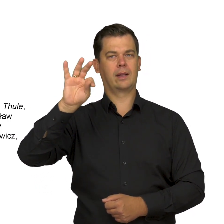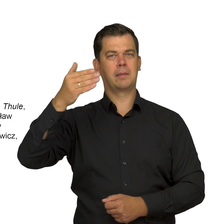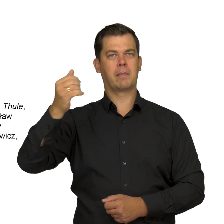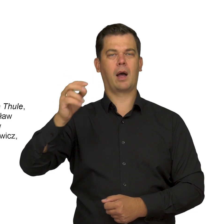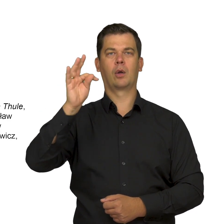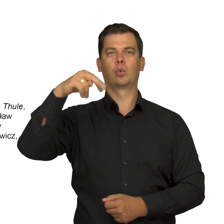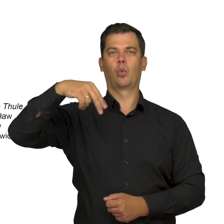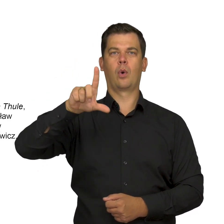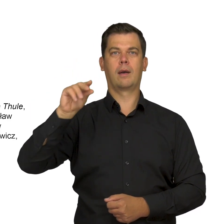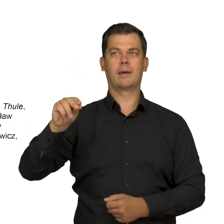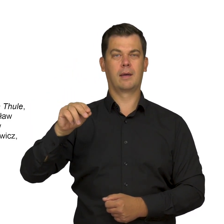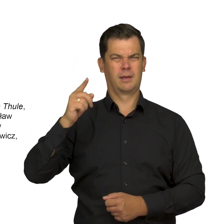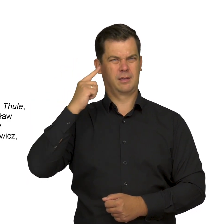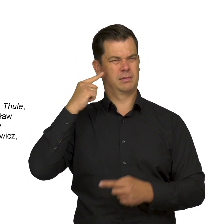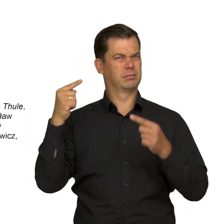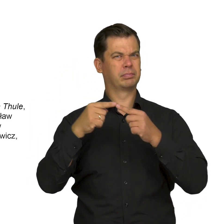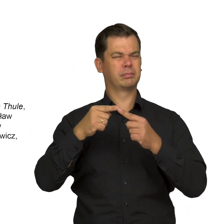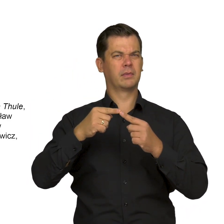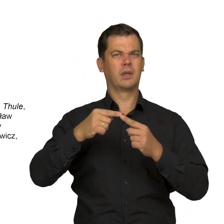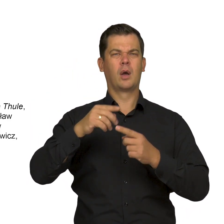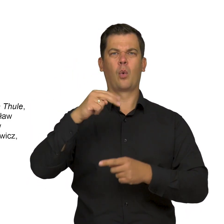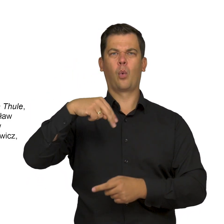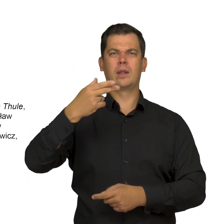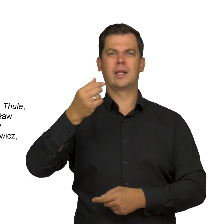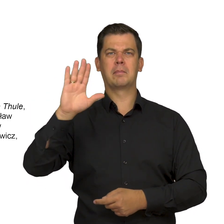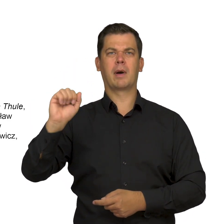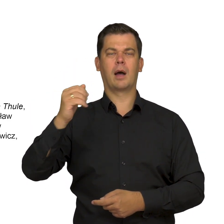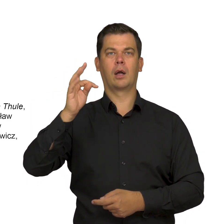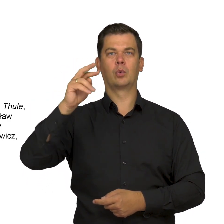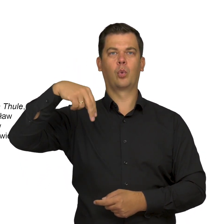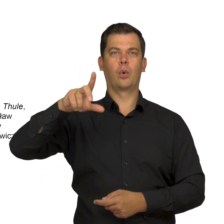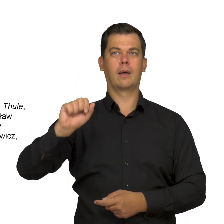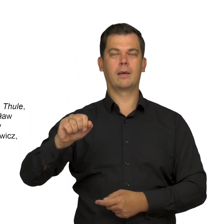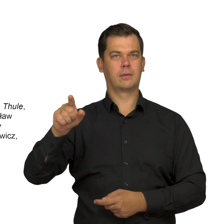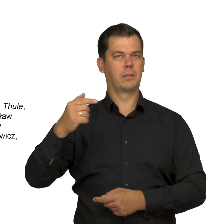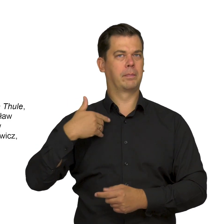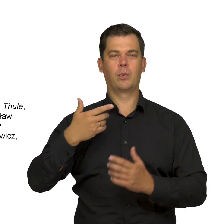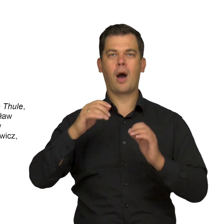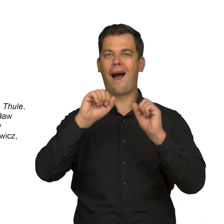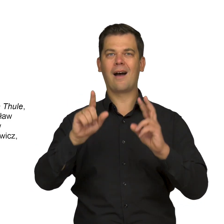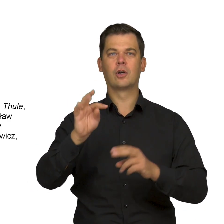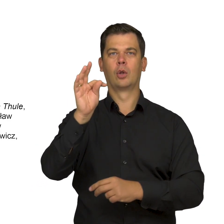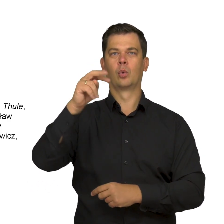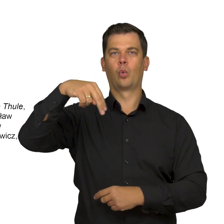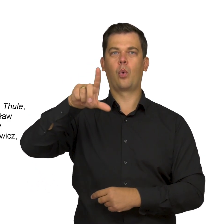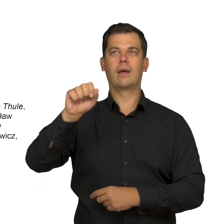Although the myth of Ultima Thule, the furthest known island, does not refer directly